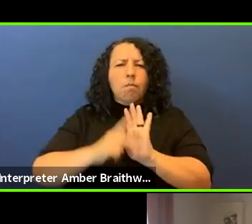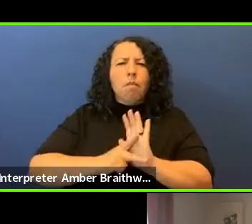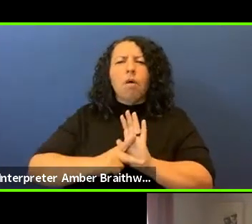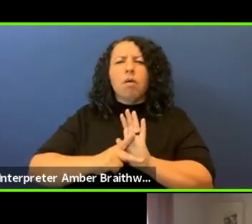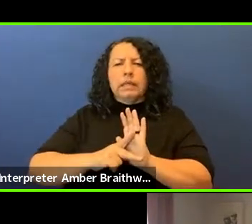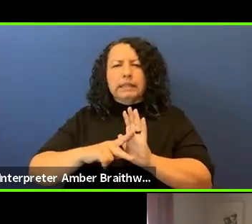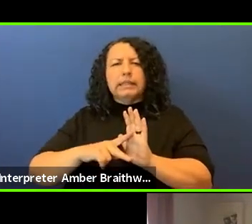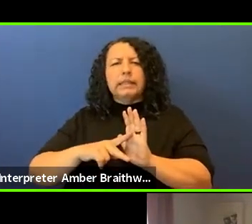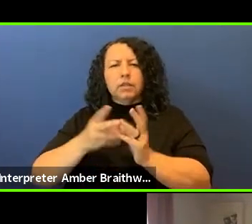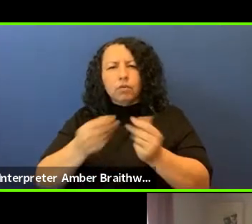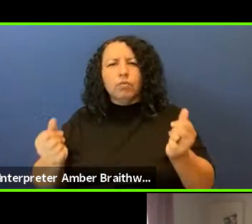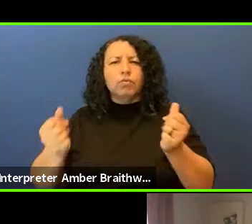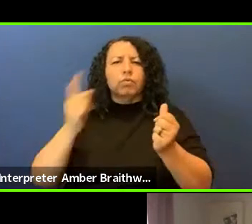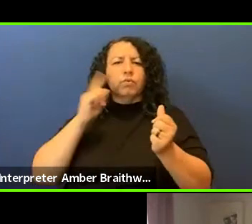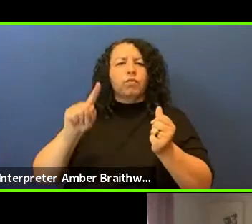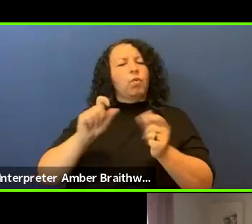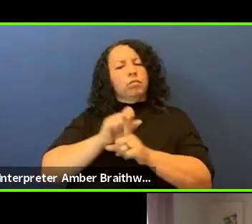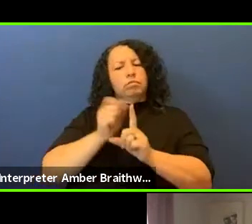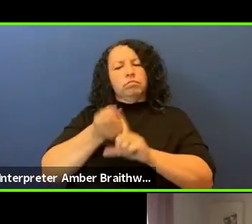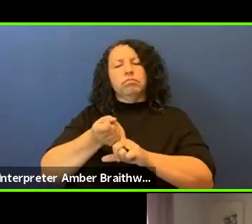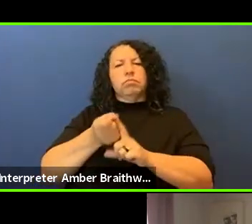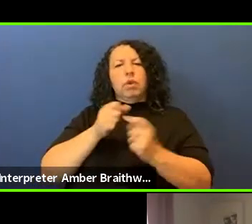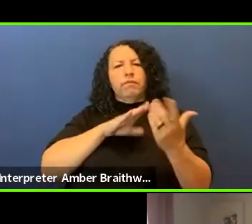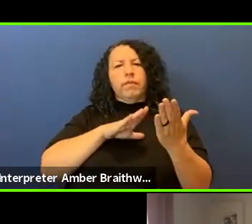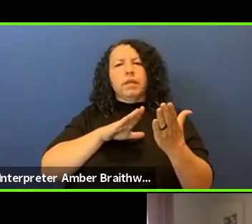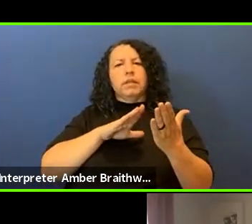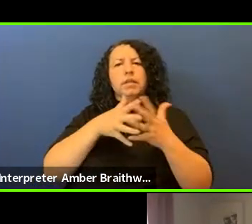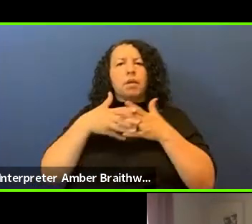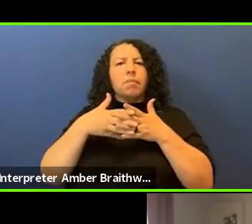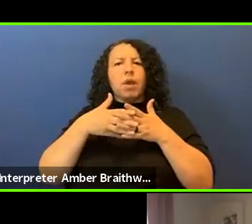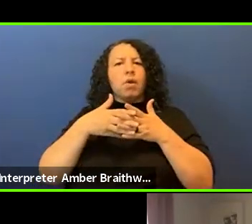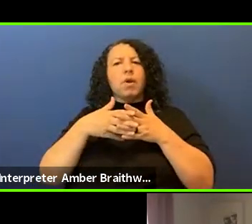conditions that are facing American Indian people.